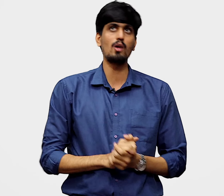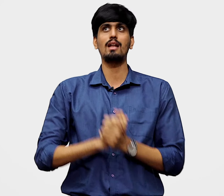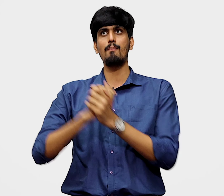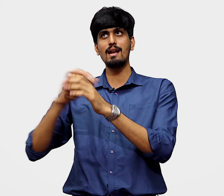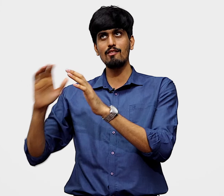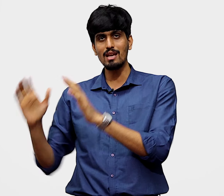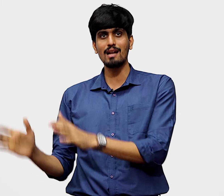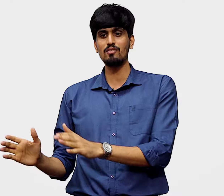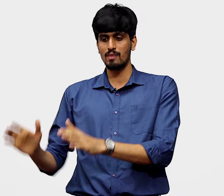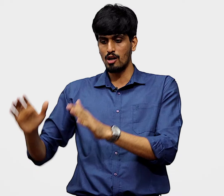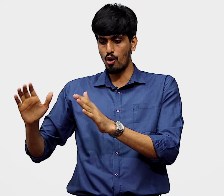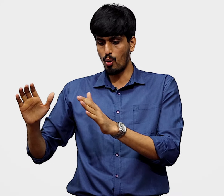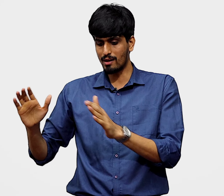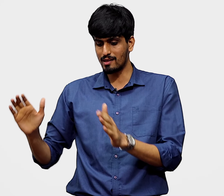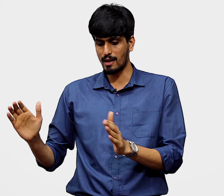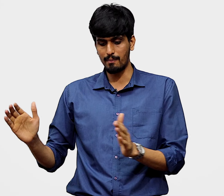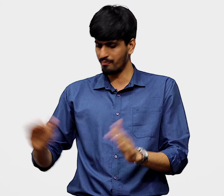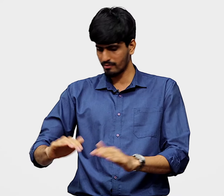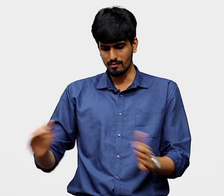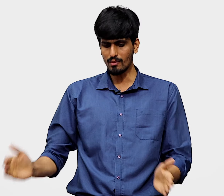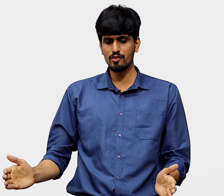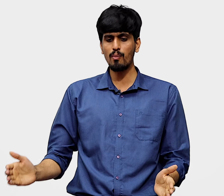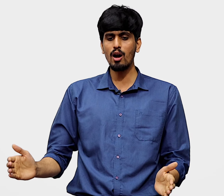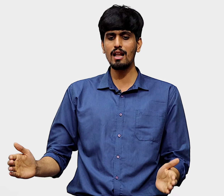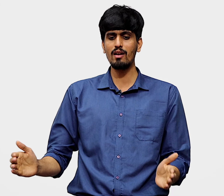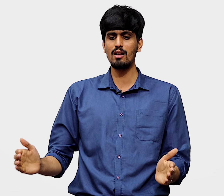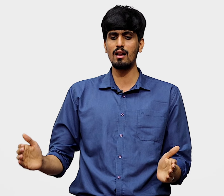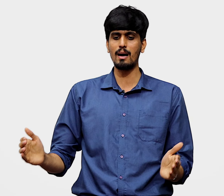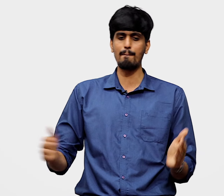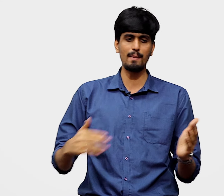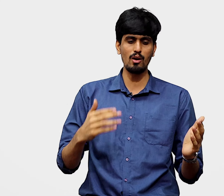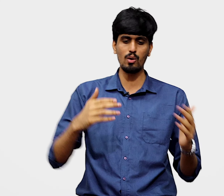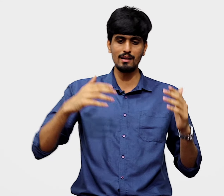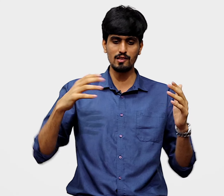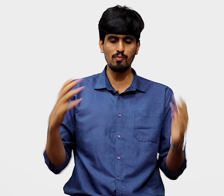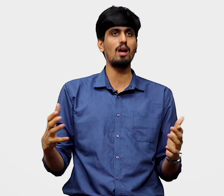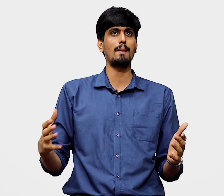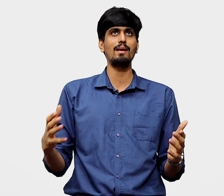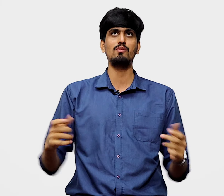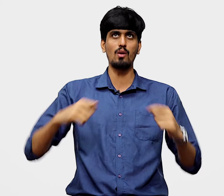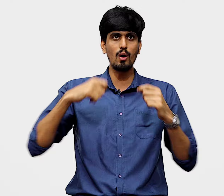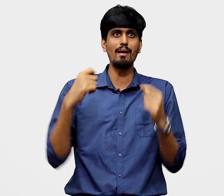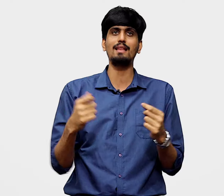Now there are many vegans who are these small level people who run these small companies with their own money,